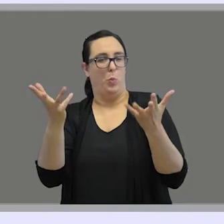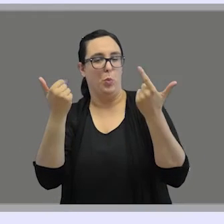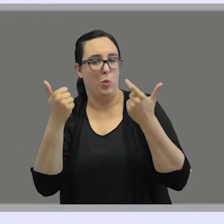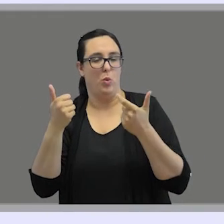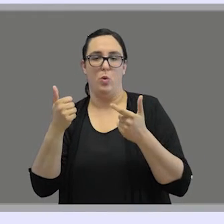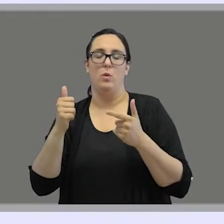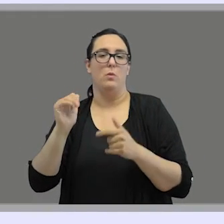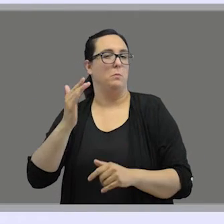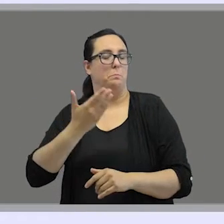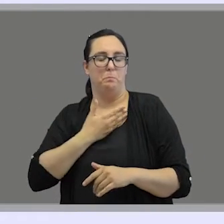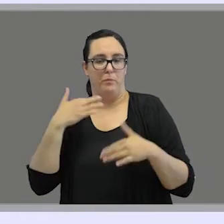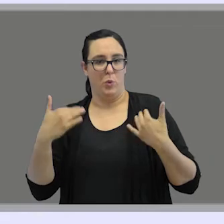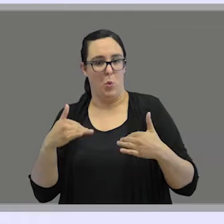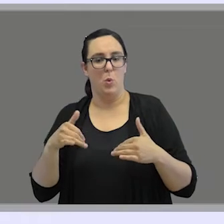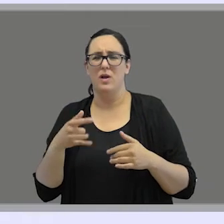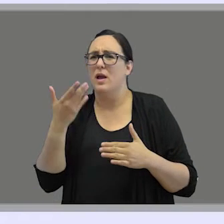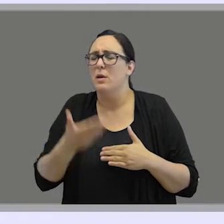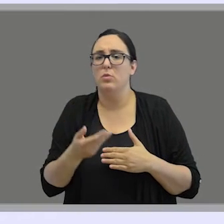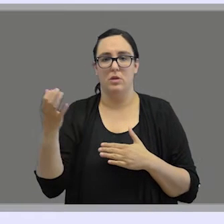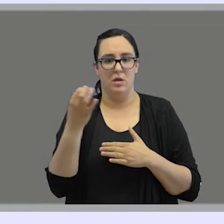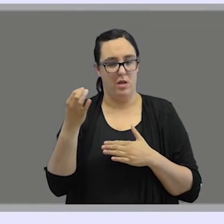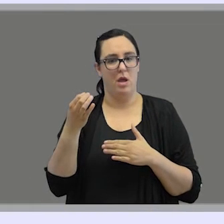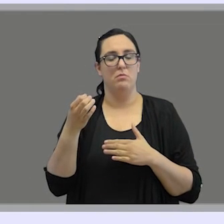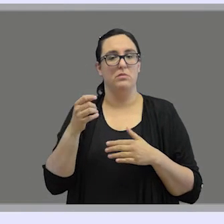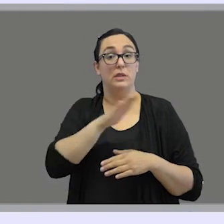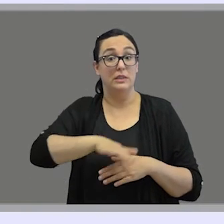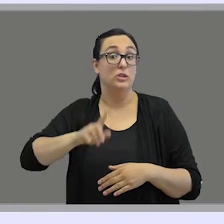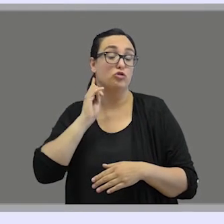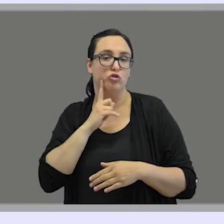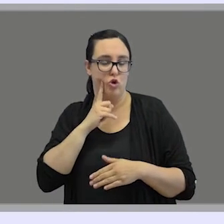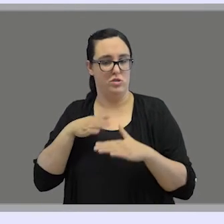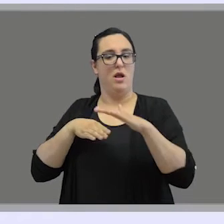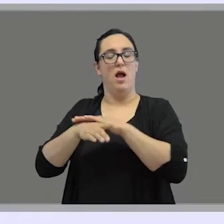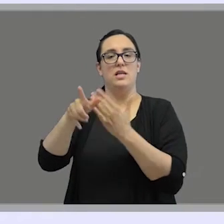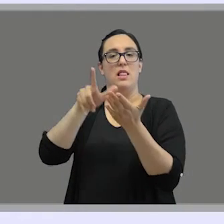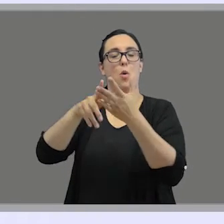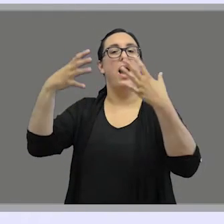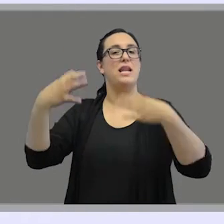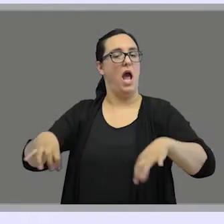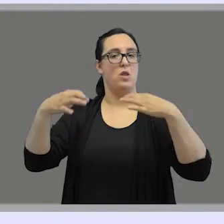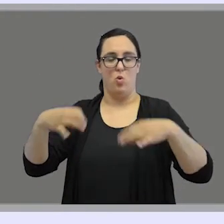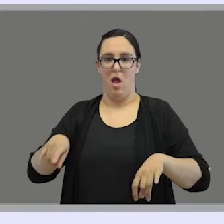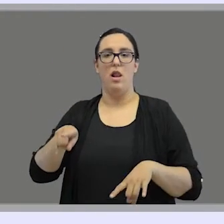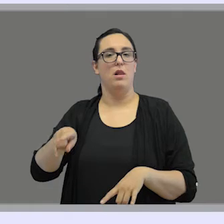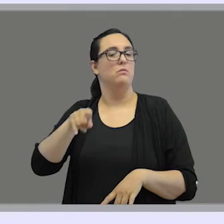So it is important that deaf kids have access to a natural language, either a sign language or a spoken language.